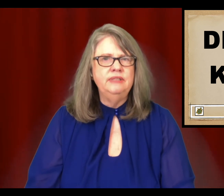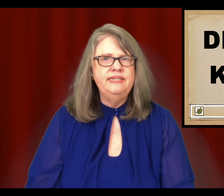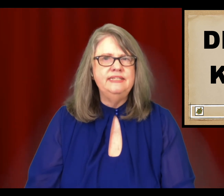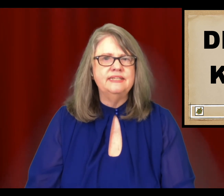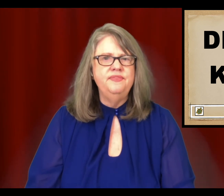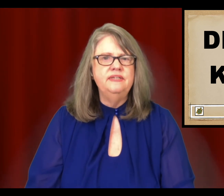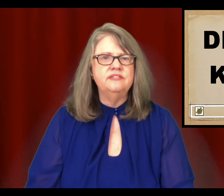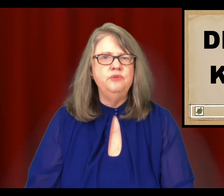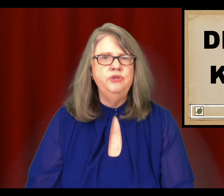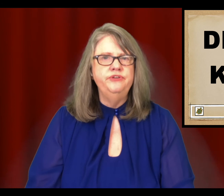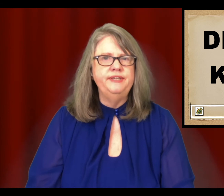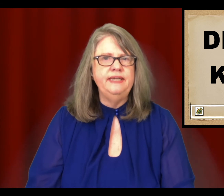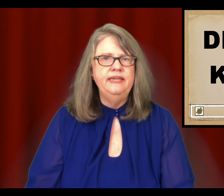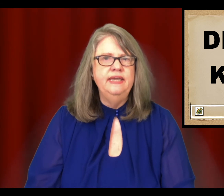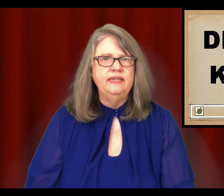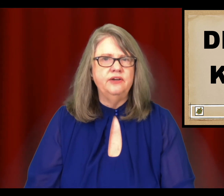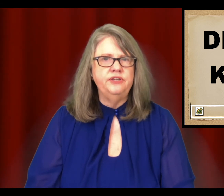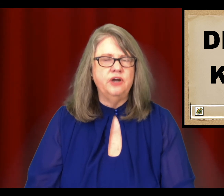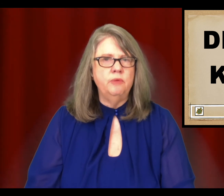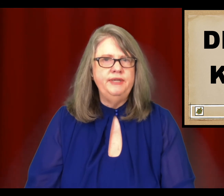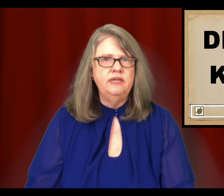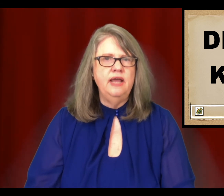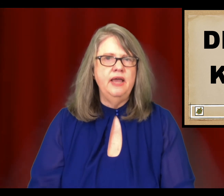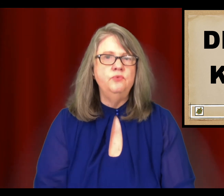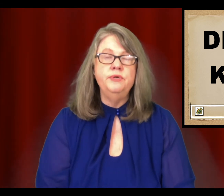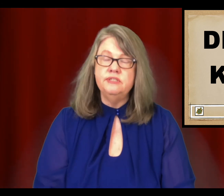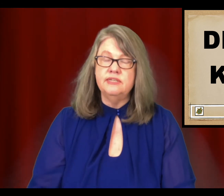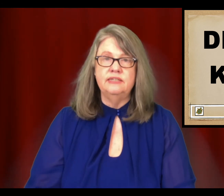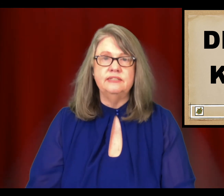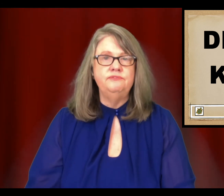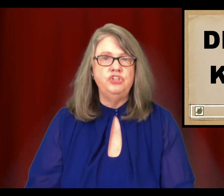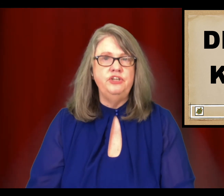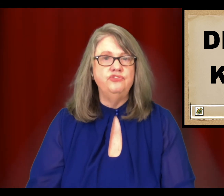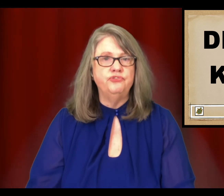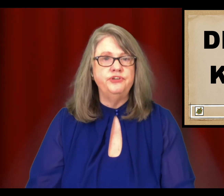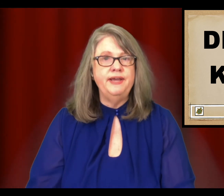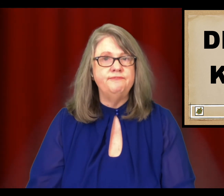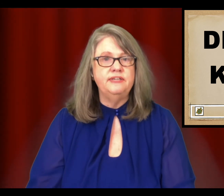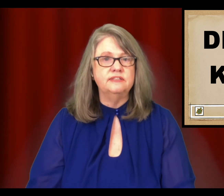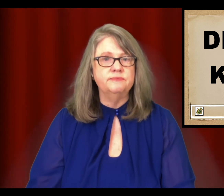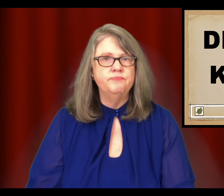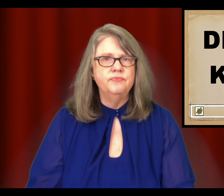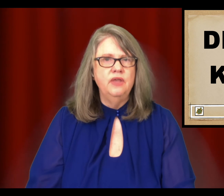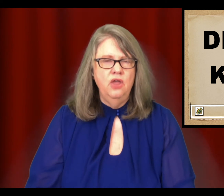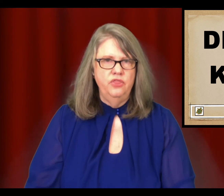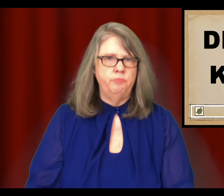in this community carry dominant and recessive genes for deafness. The birth